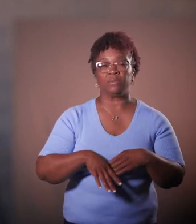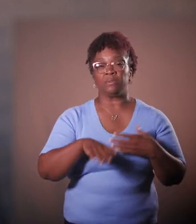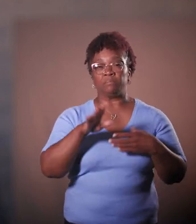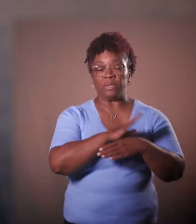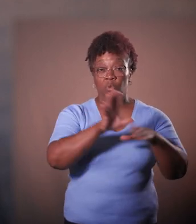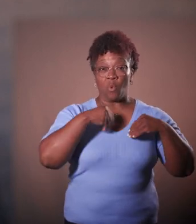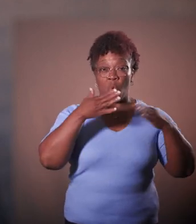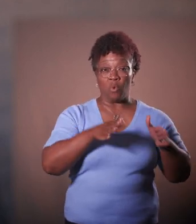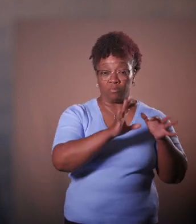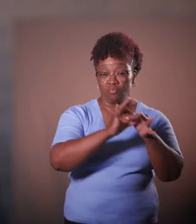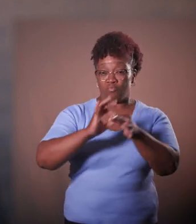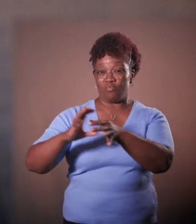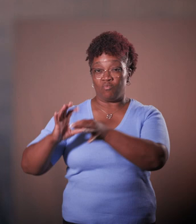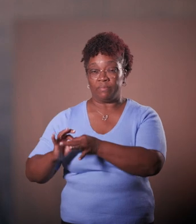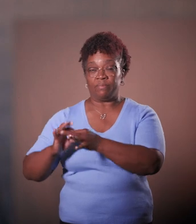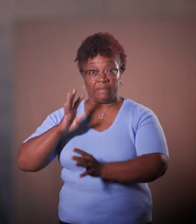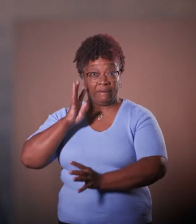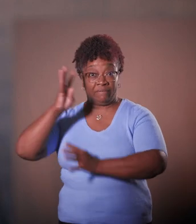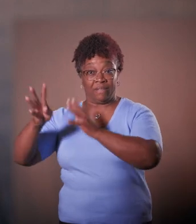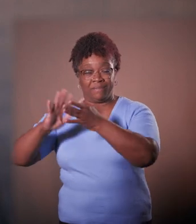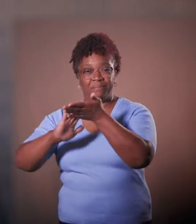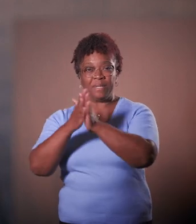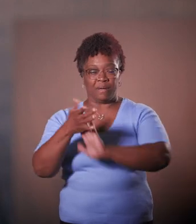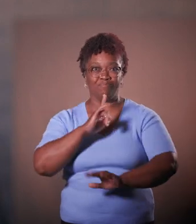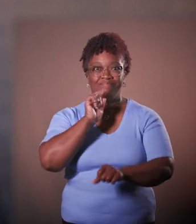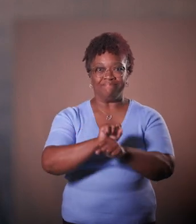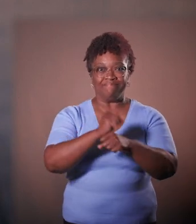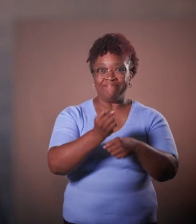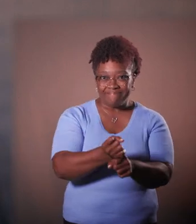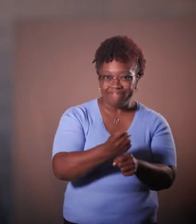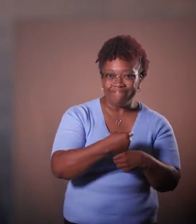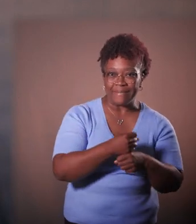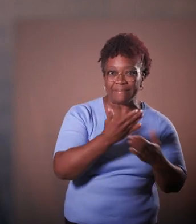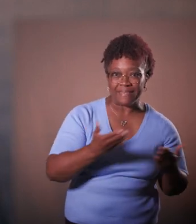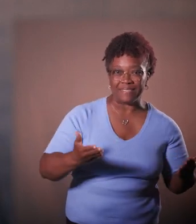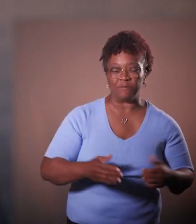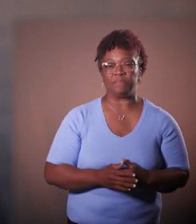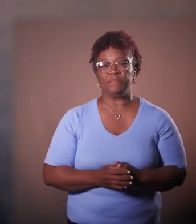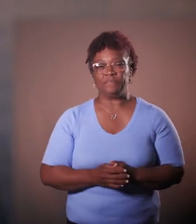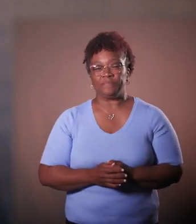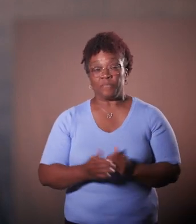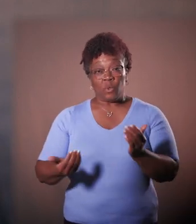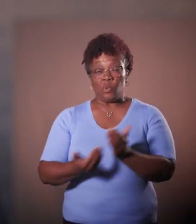to help them go from an invention to a commercialized product. One of the important ways that new technologies are brought to